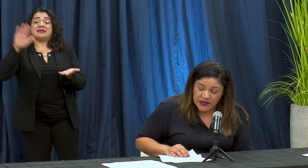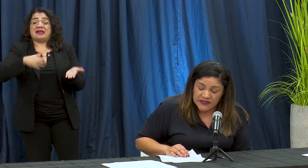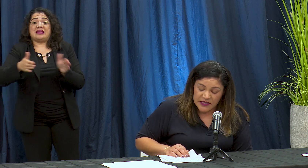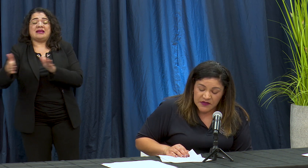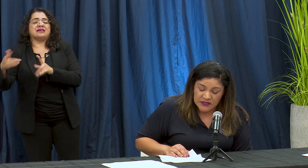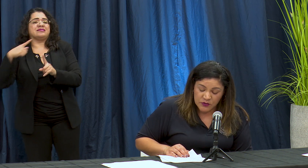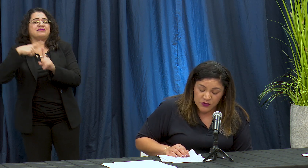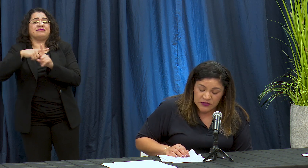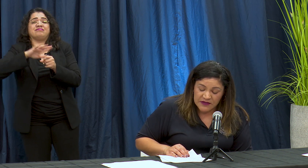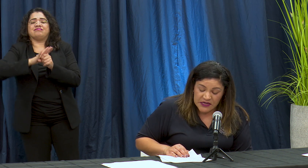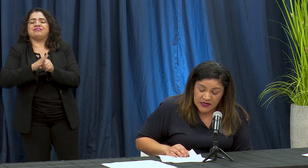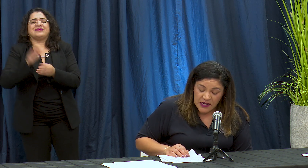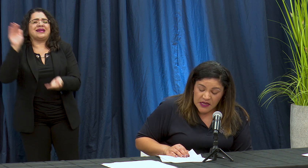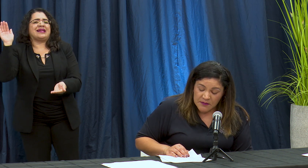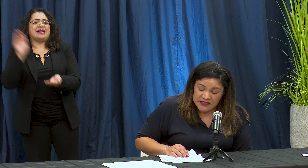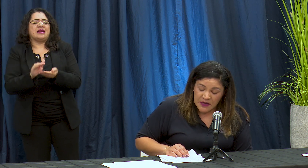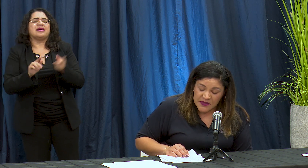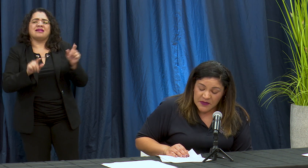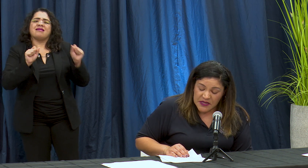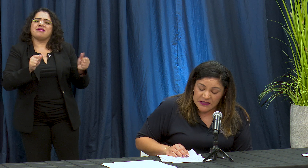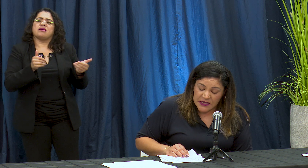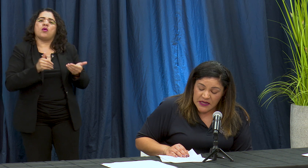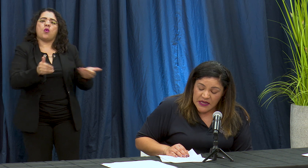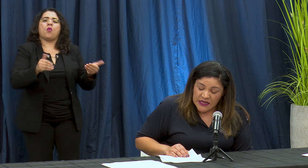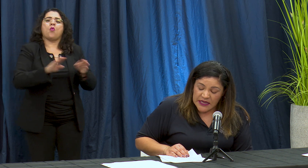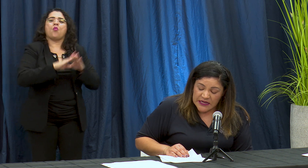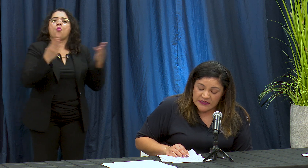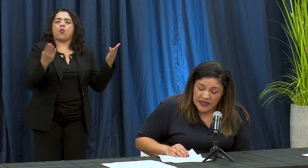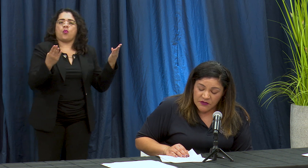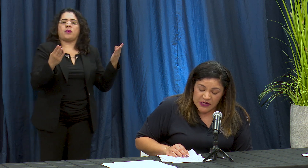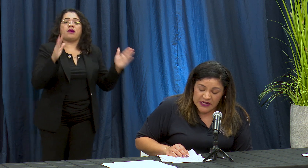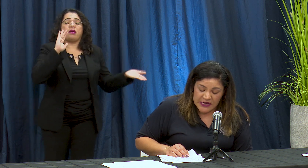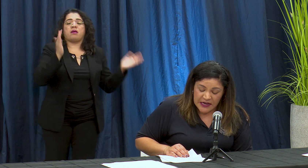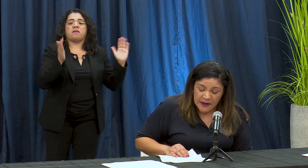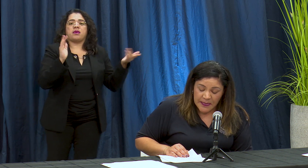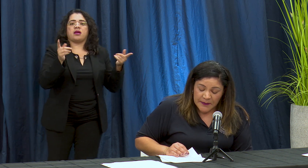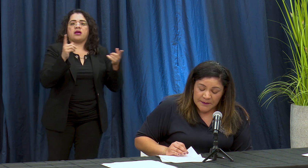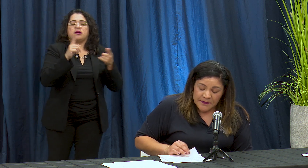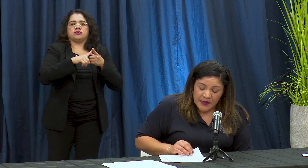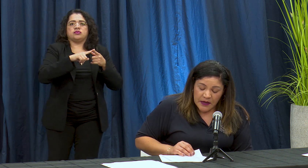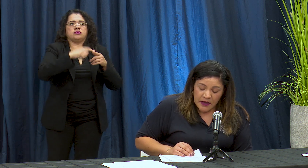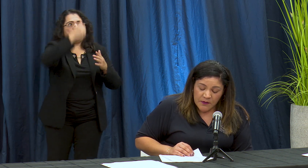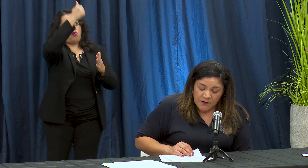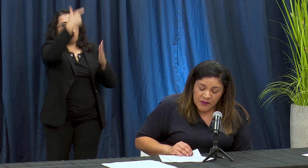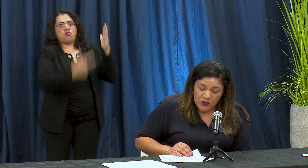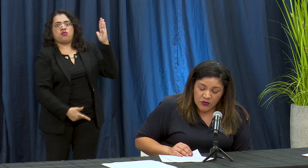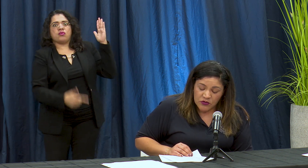estaban Seguros de abrir más rápida mint a que el estado en general todos los